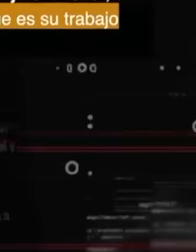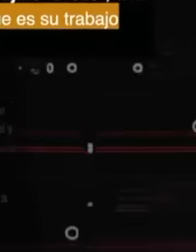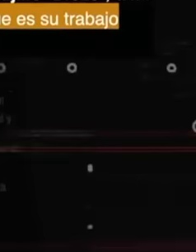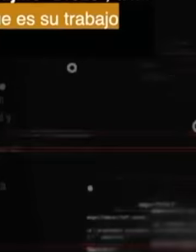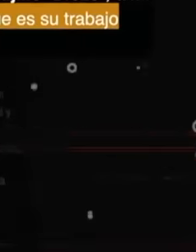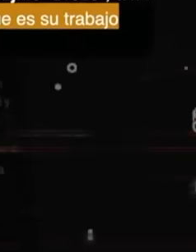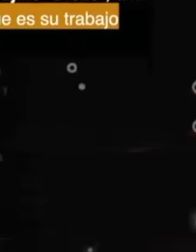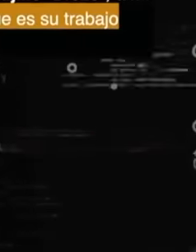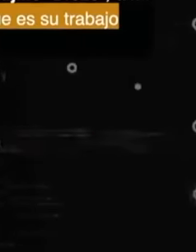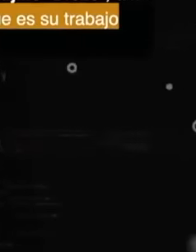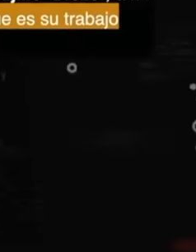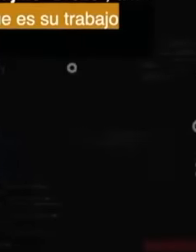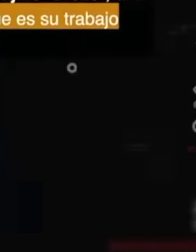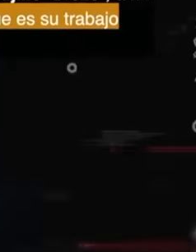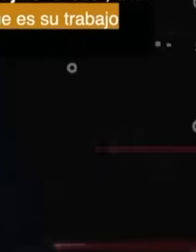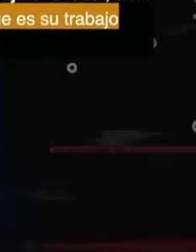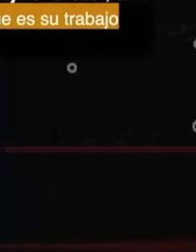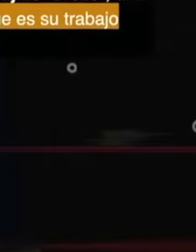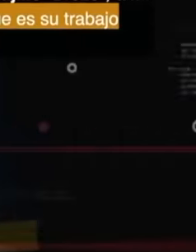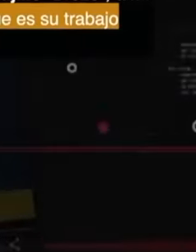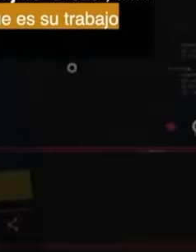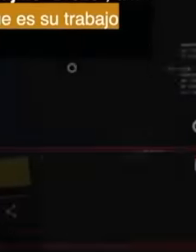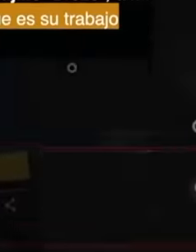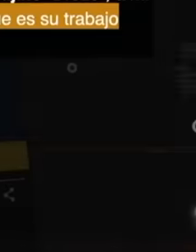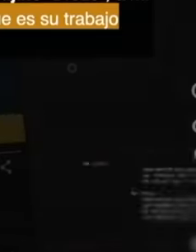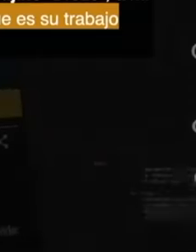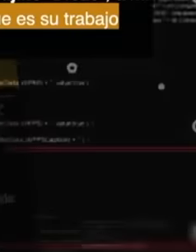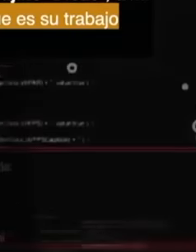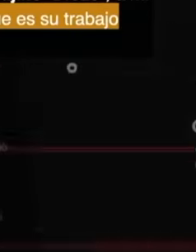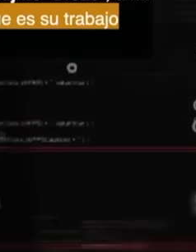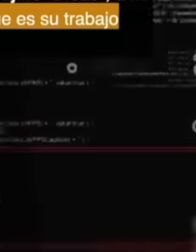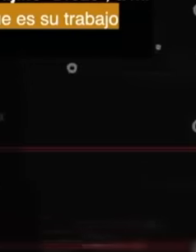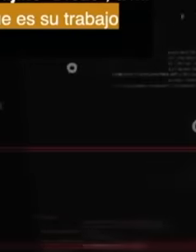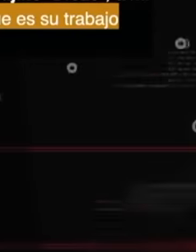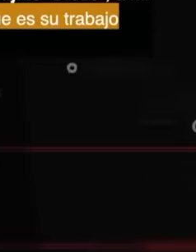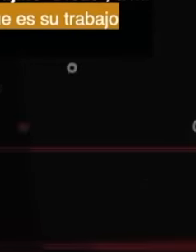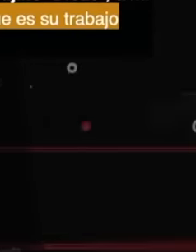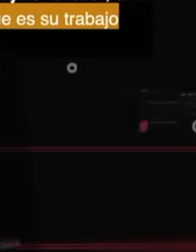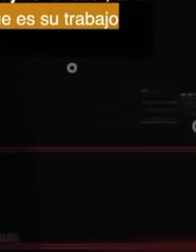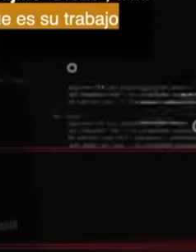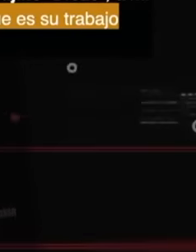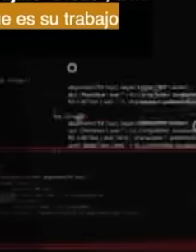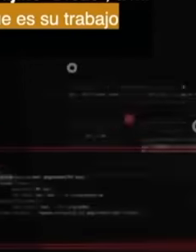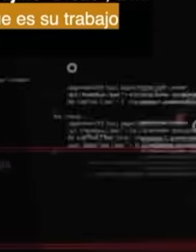alleged investigation against the tinus on his own because it is his job to detect strange movements